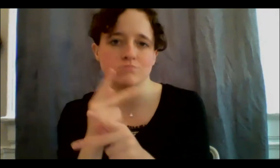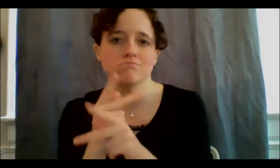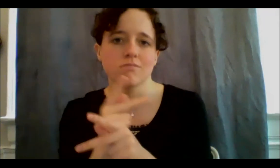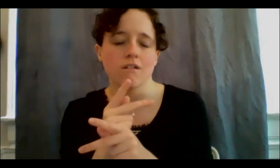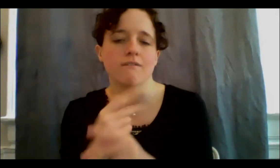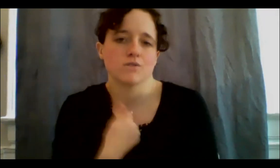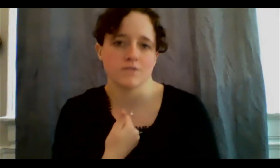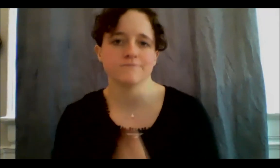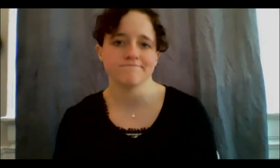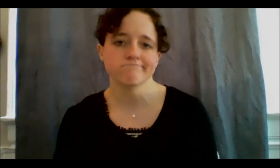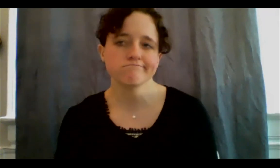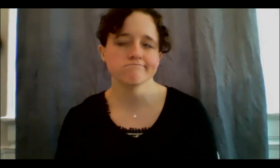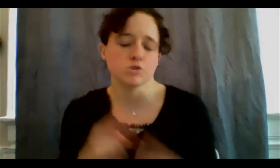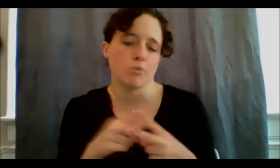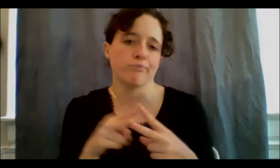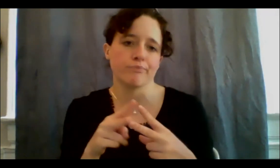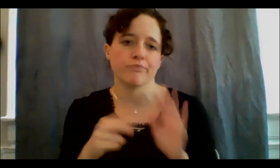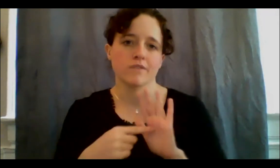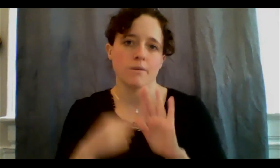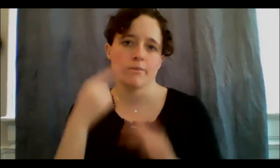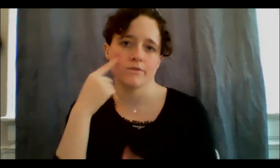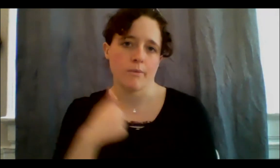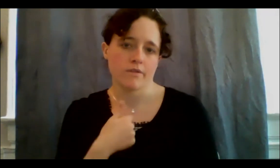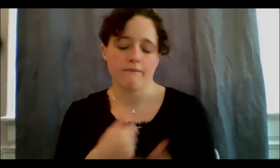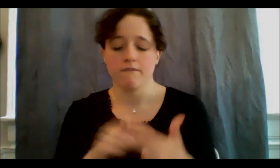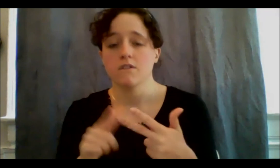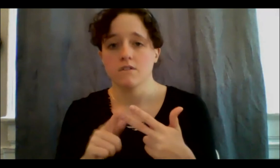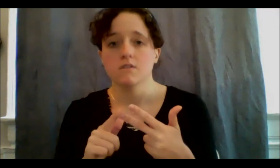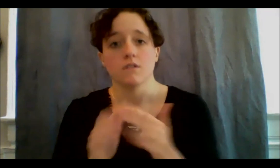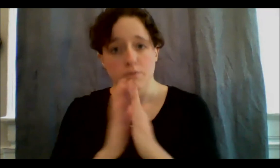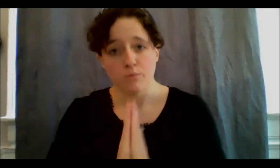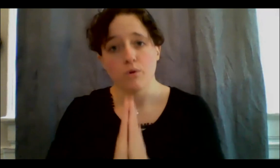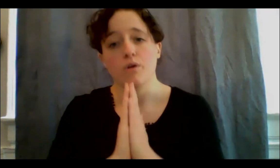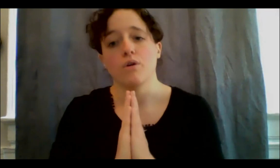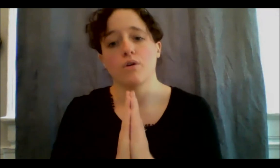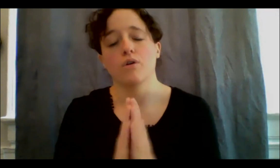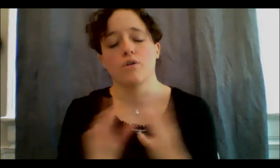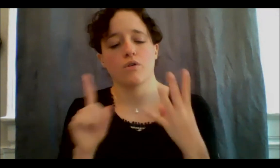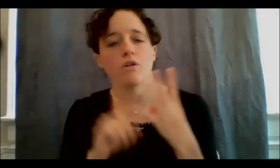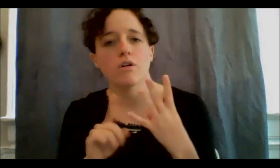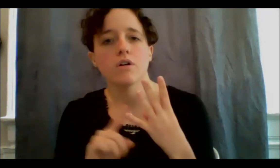I think prayer, intake of food but acknowledging what you're eating, like